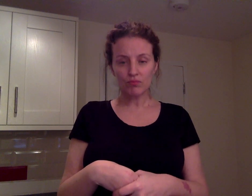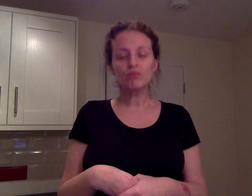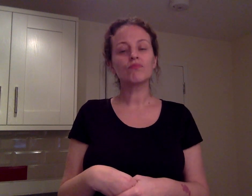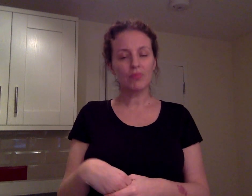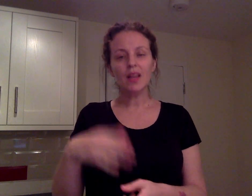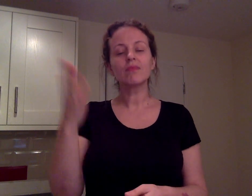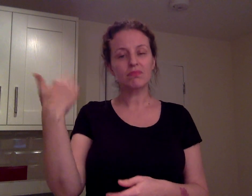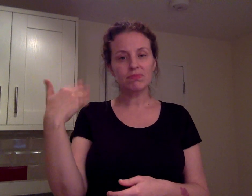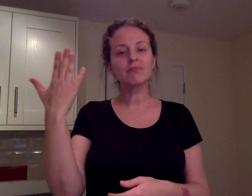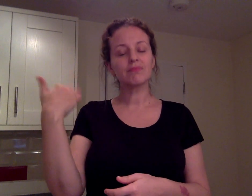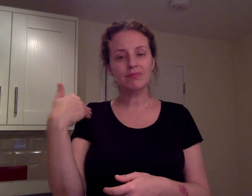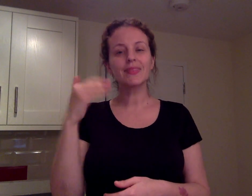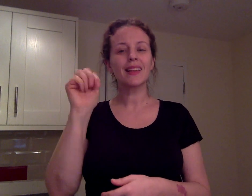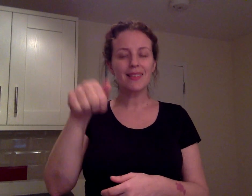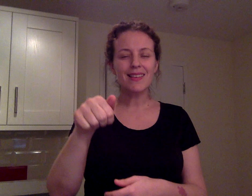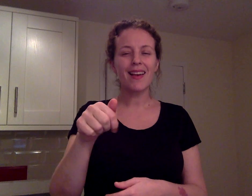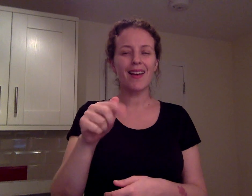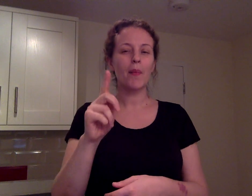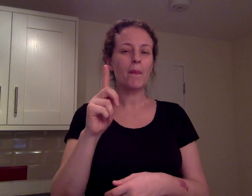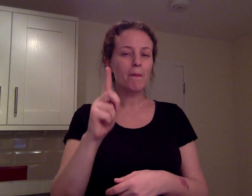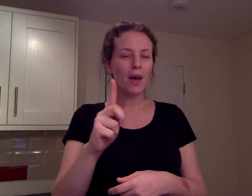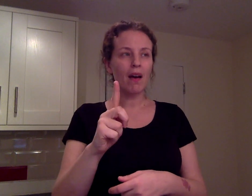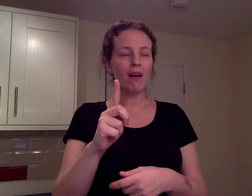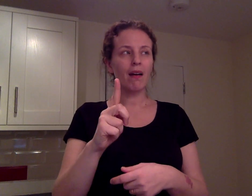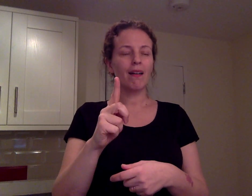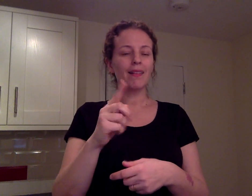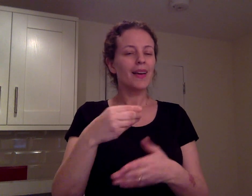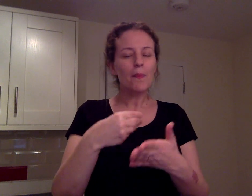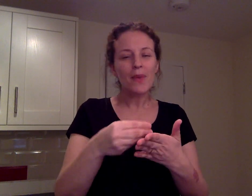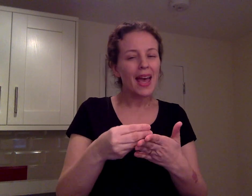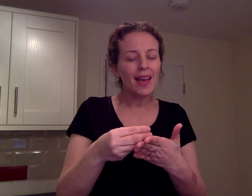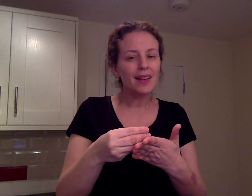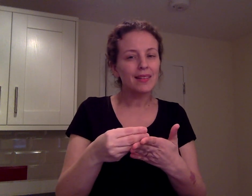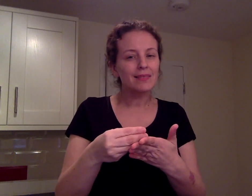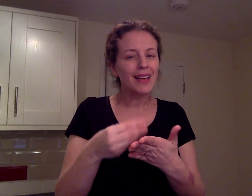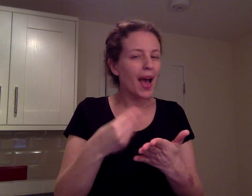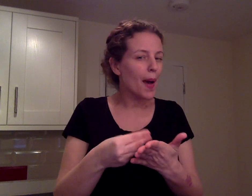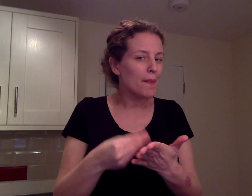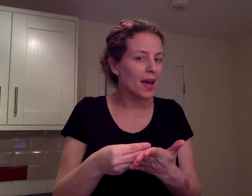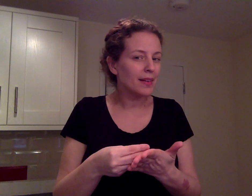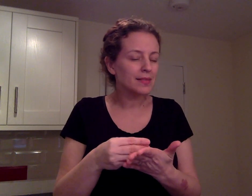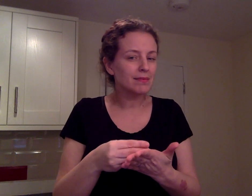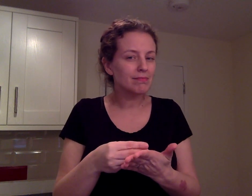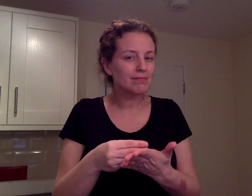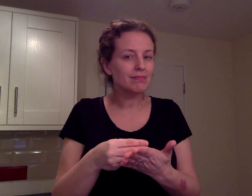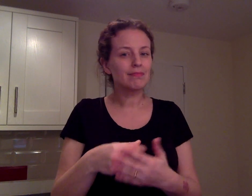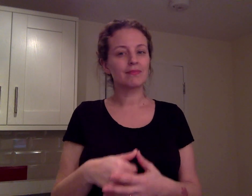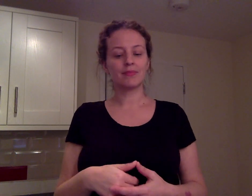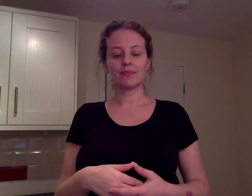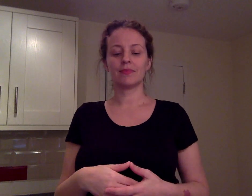Yes, before but pay how much?